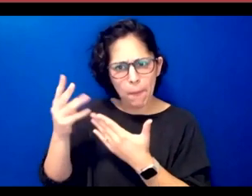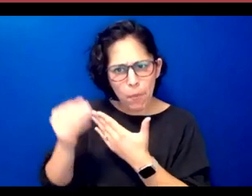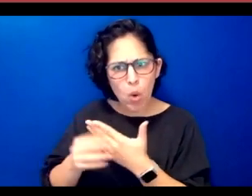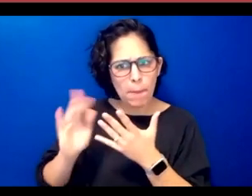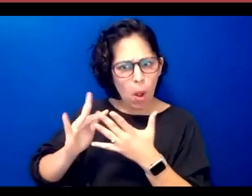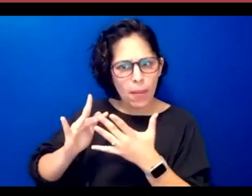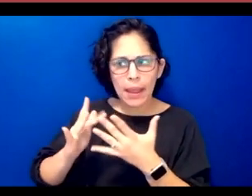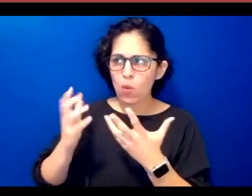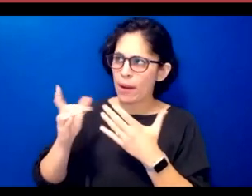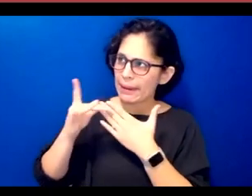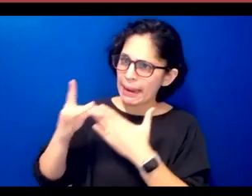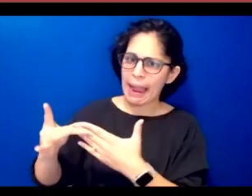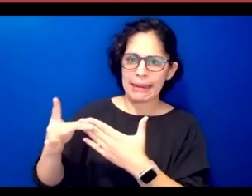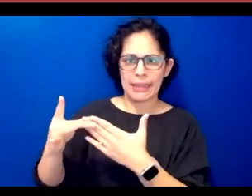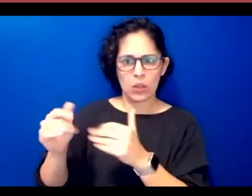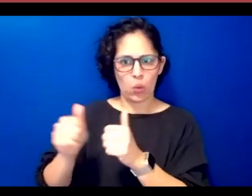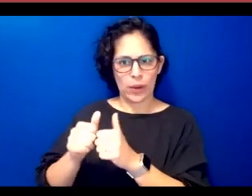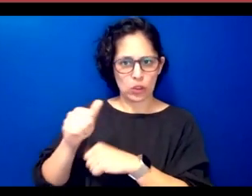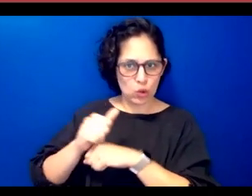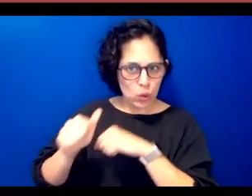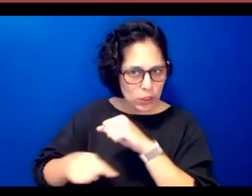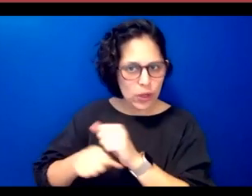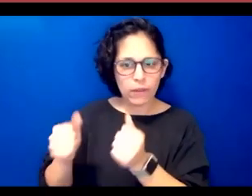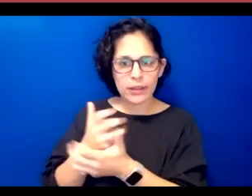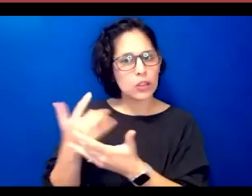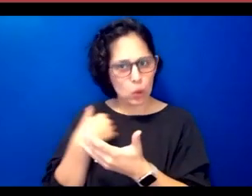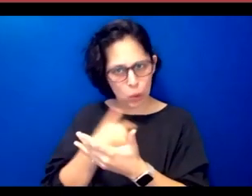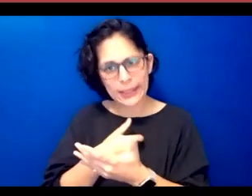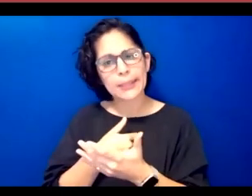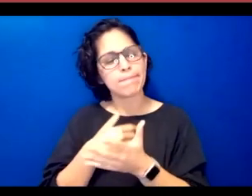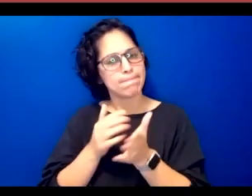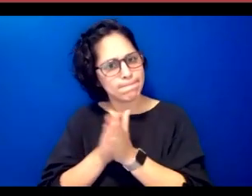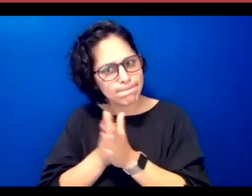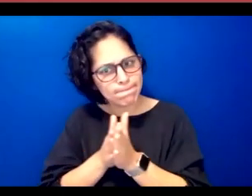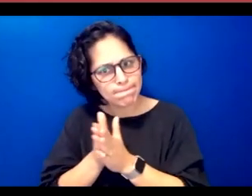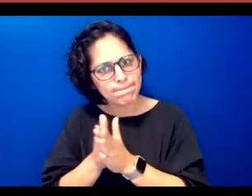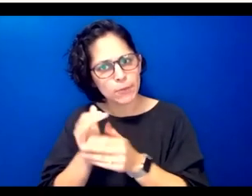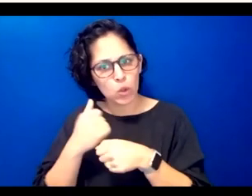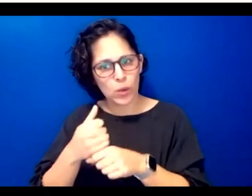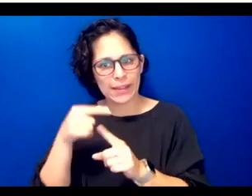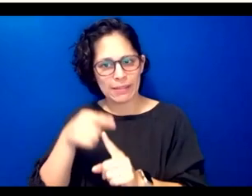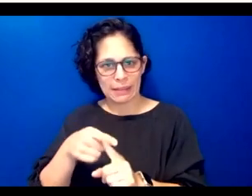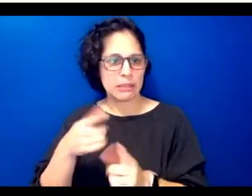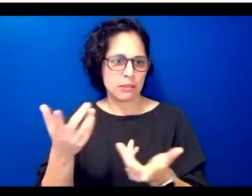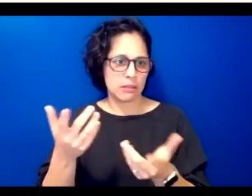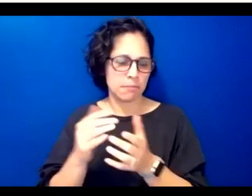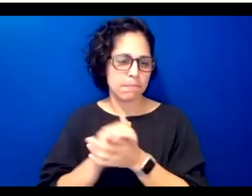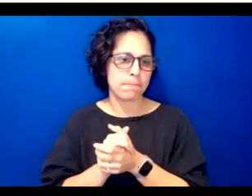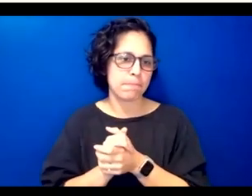of way so we decided to jump in and create this forum all right